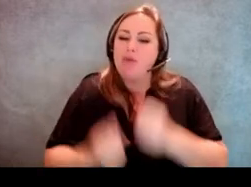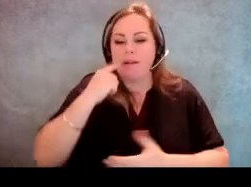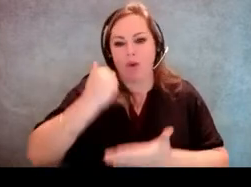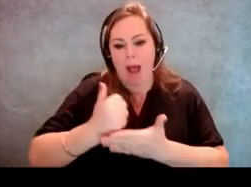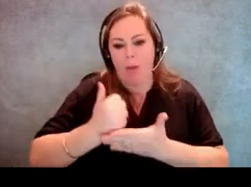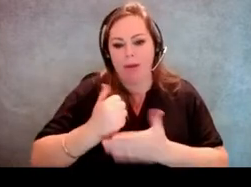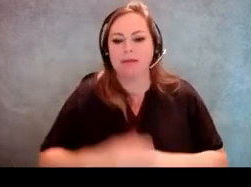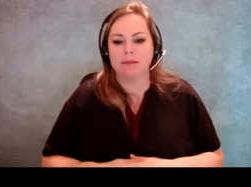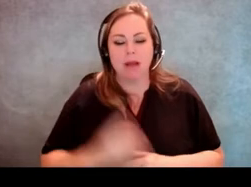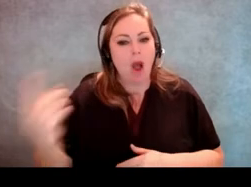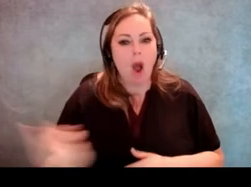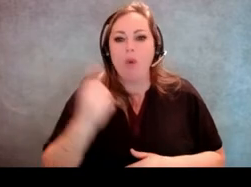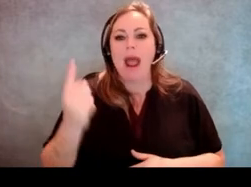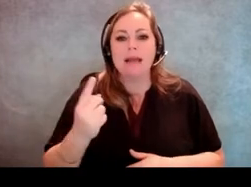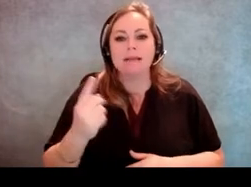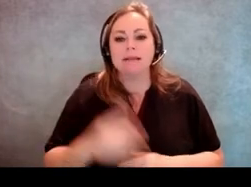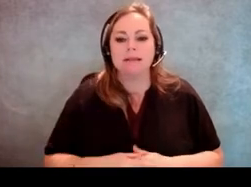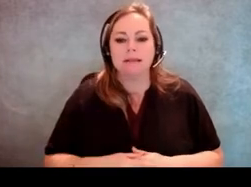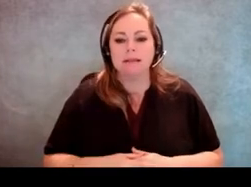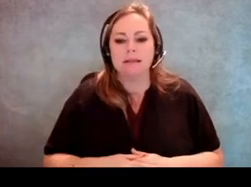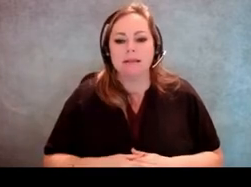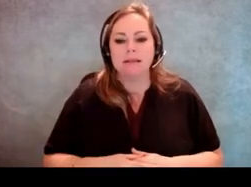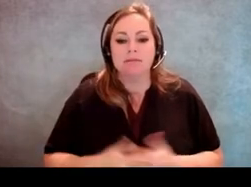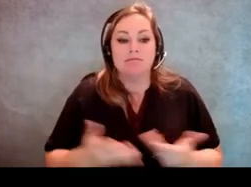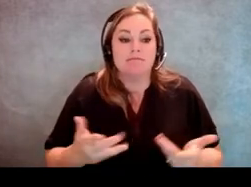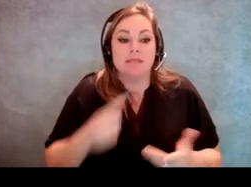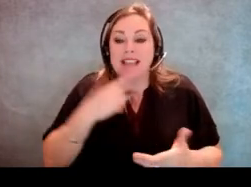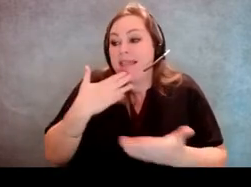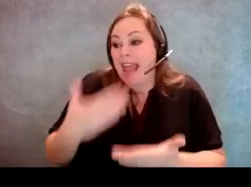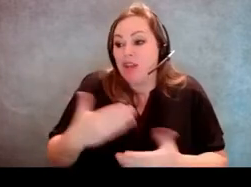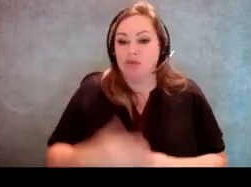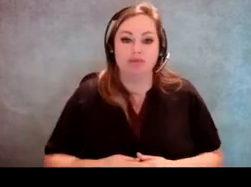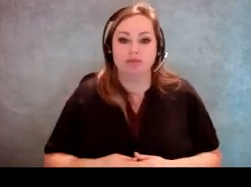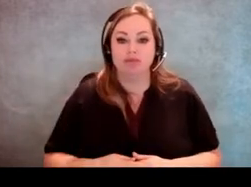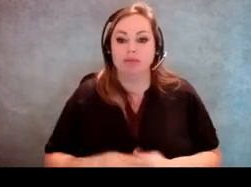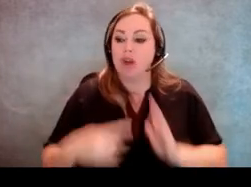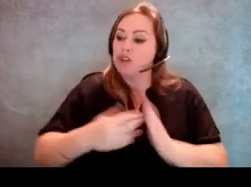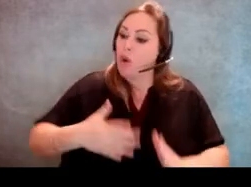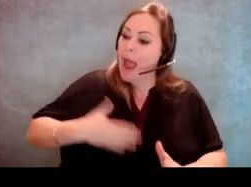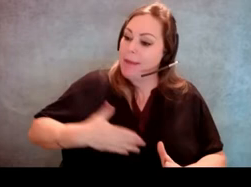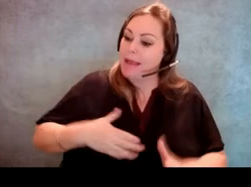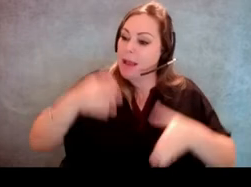You know, always say, be thankful, show happiness that the person came out to vote.